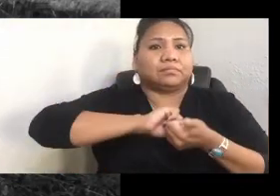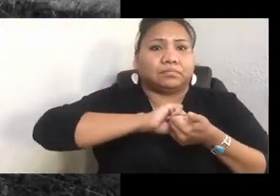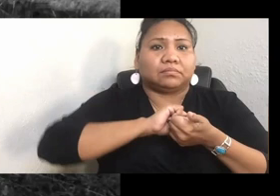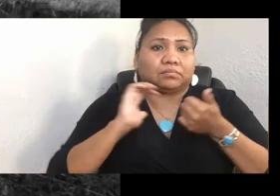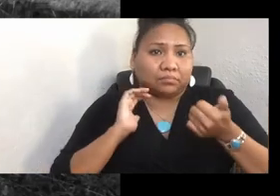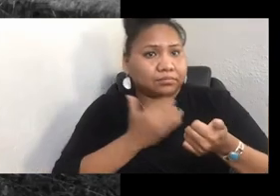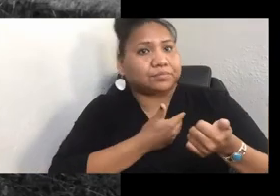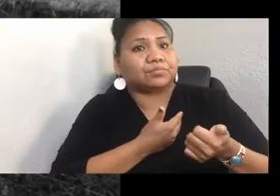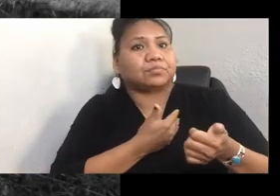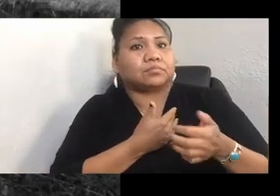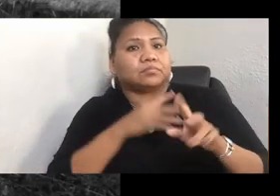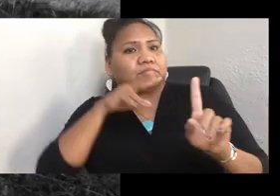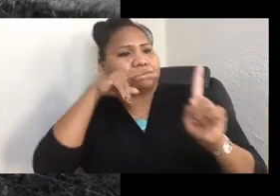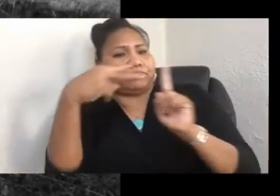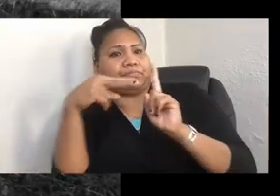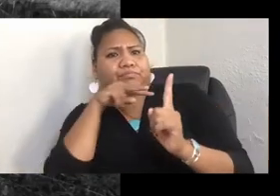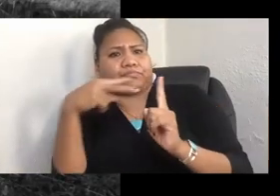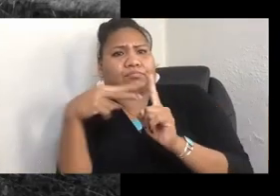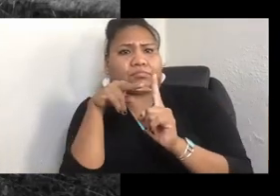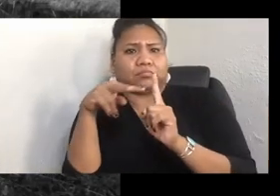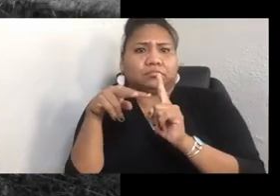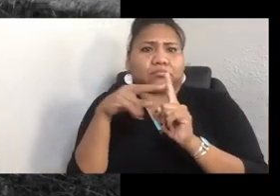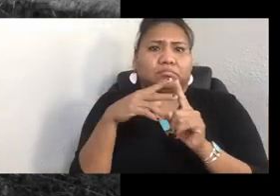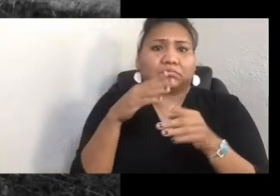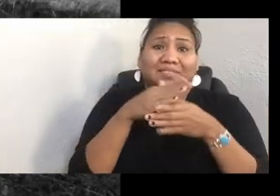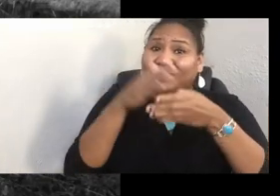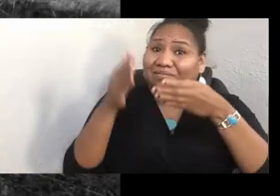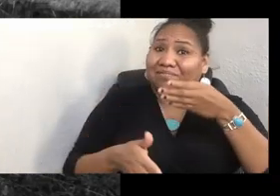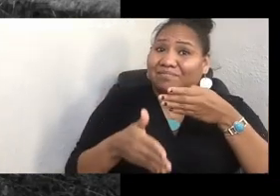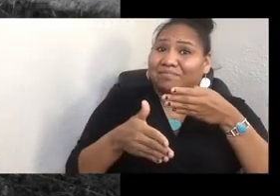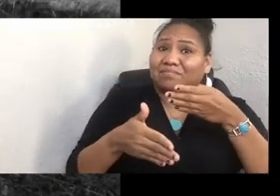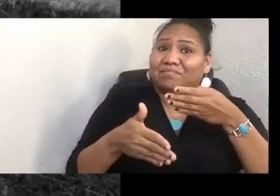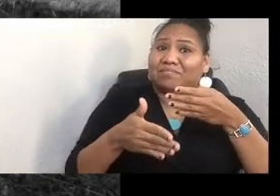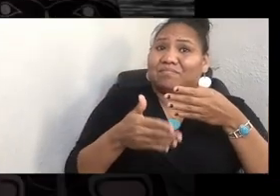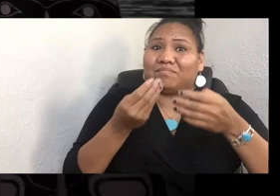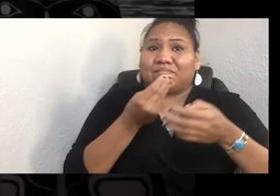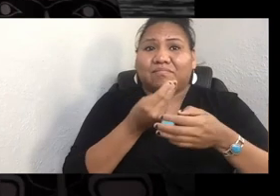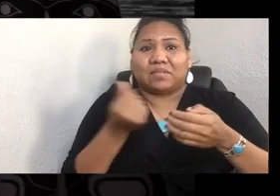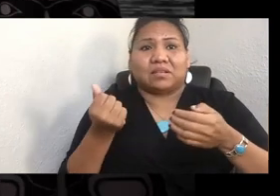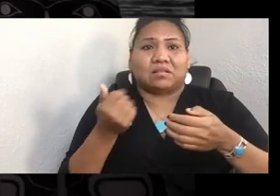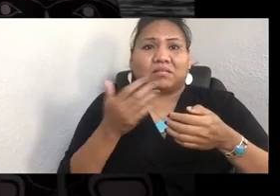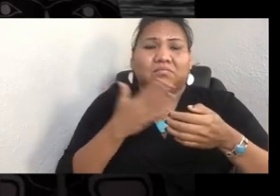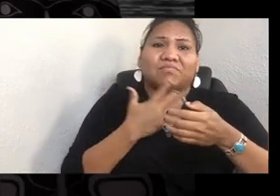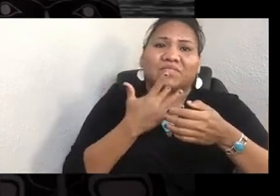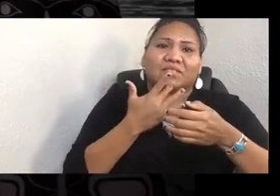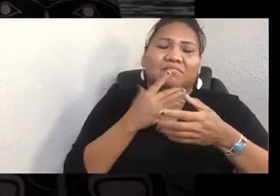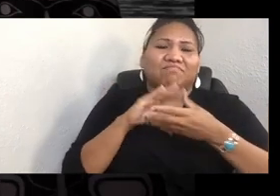But I want to wrap up with a few of my favorite stories and a story that feels really good to me to talk about.